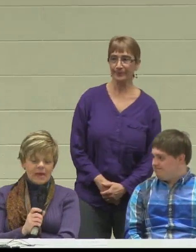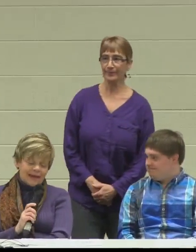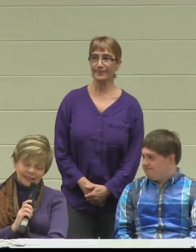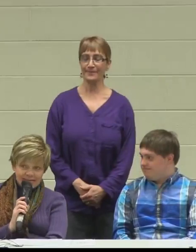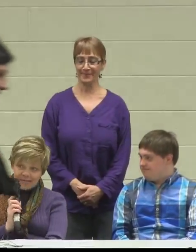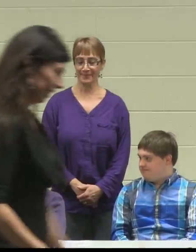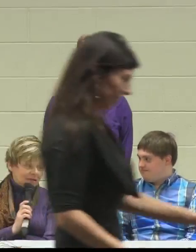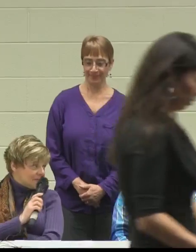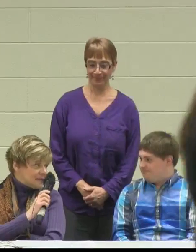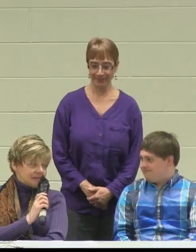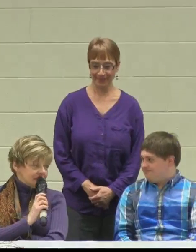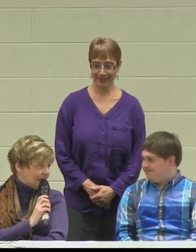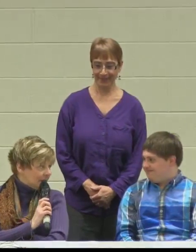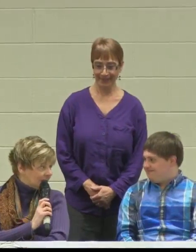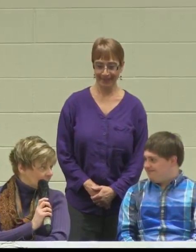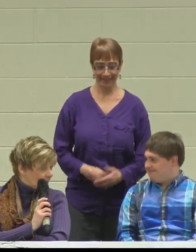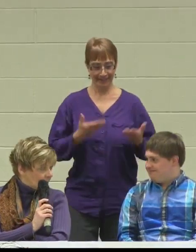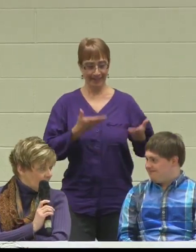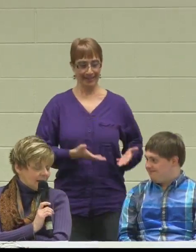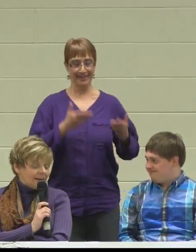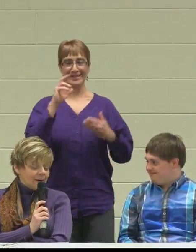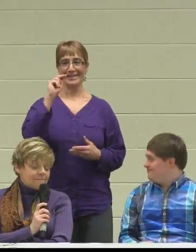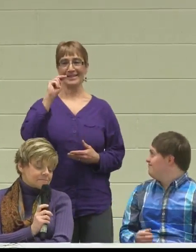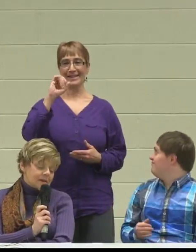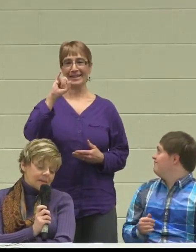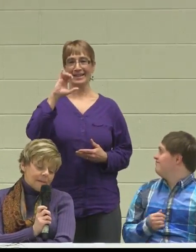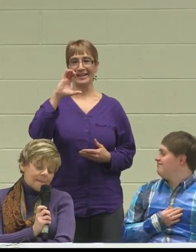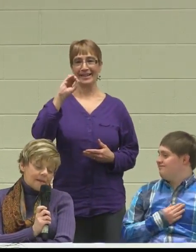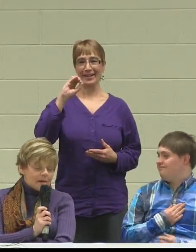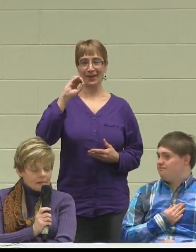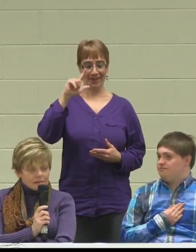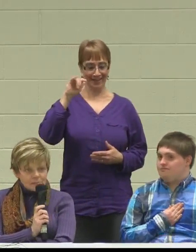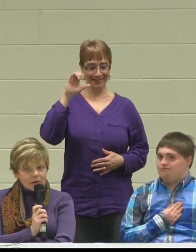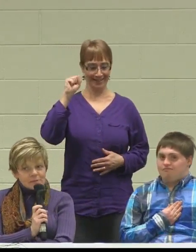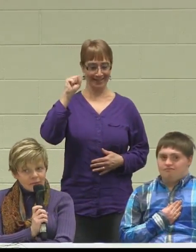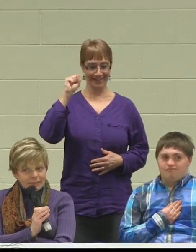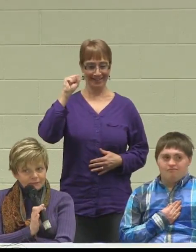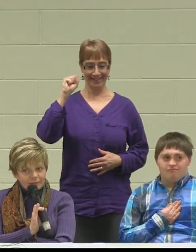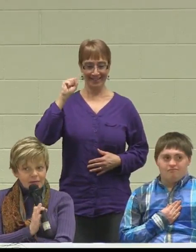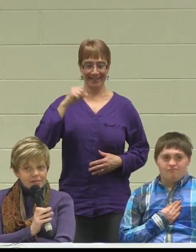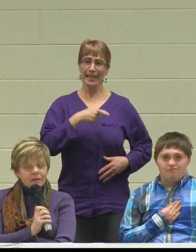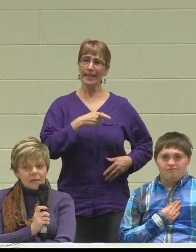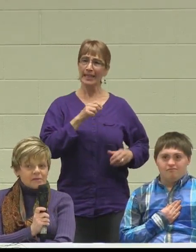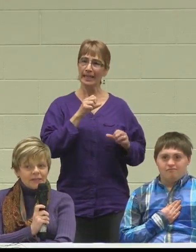As they did introduce, this is Nicholas. He speaks, but it's relatively limited.